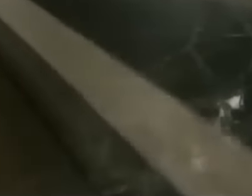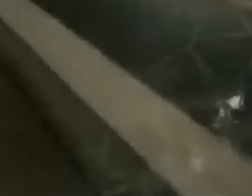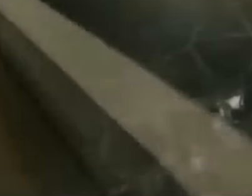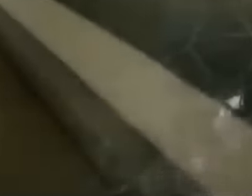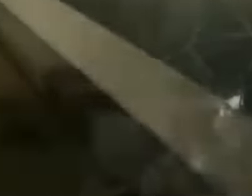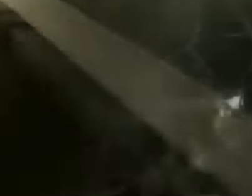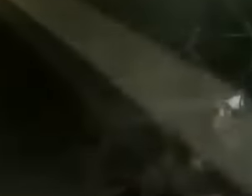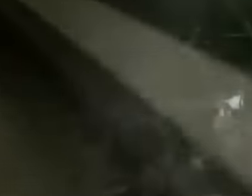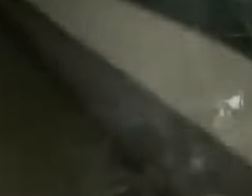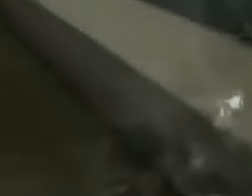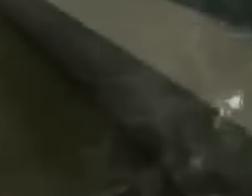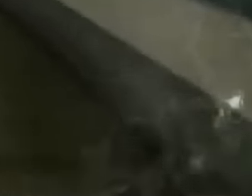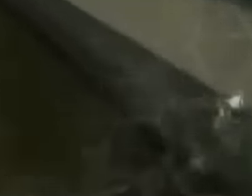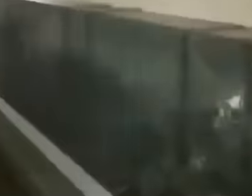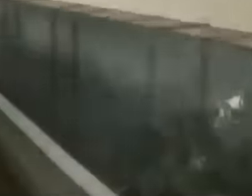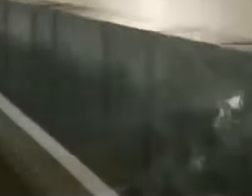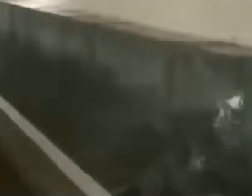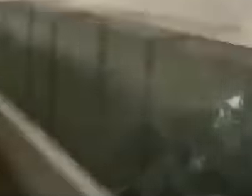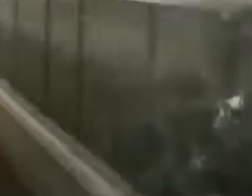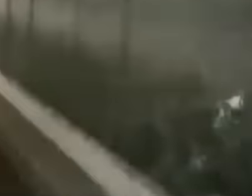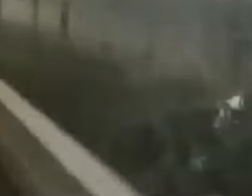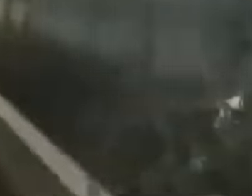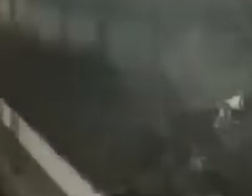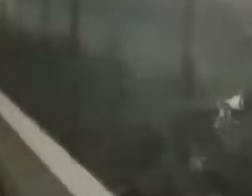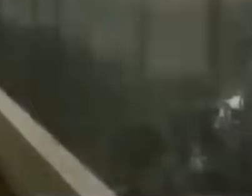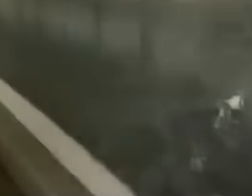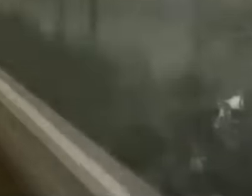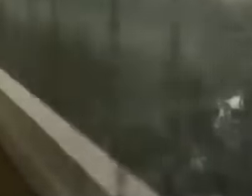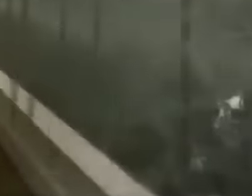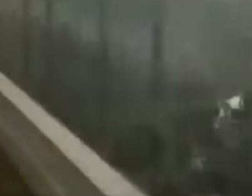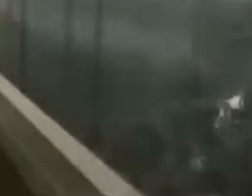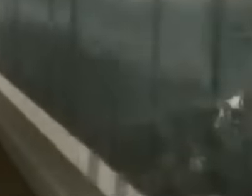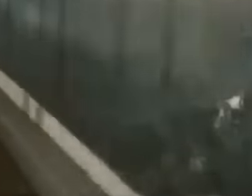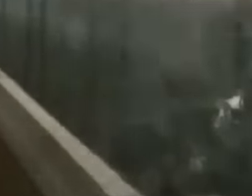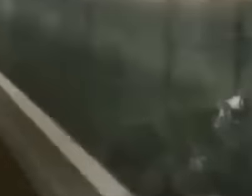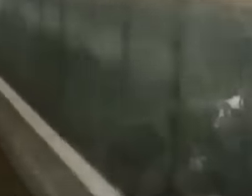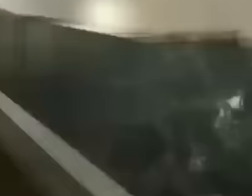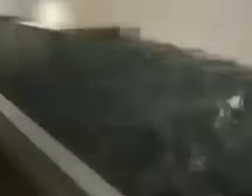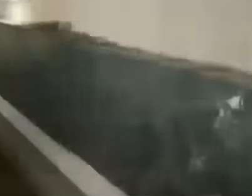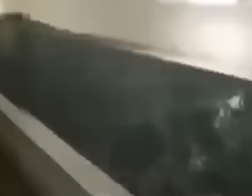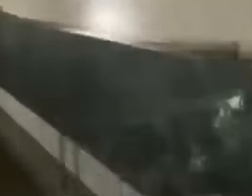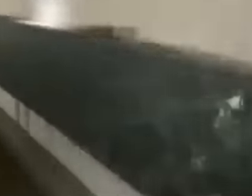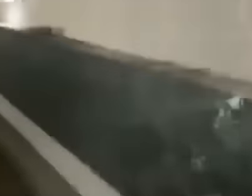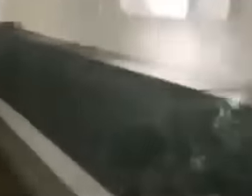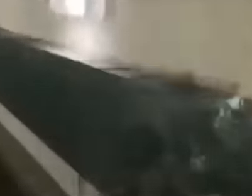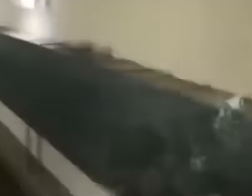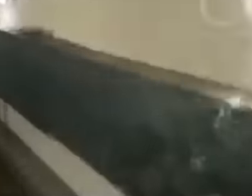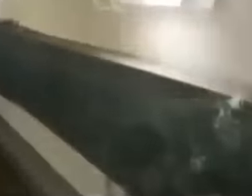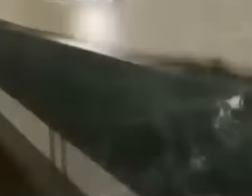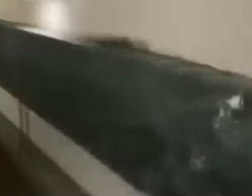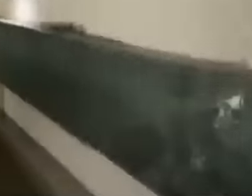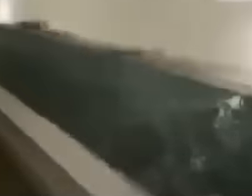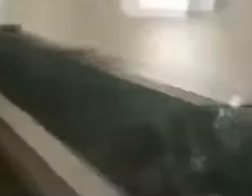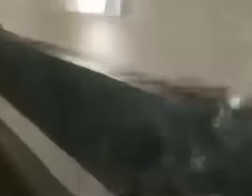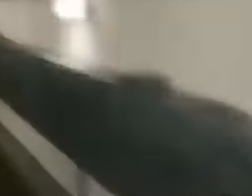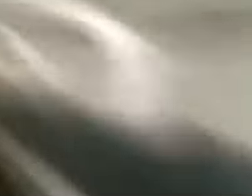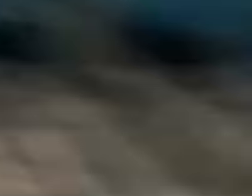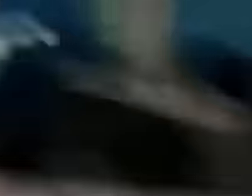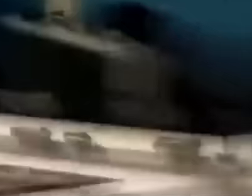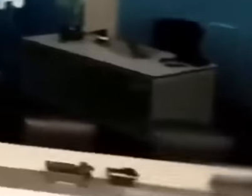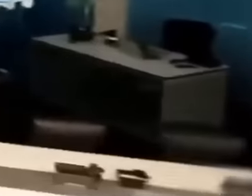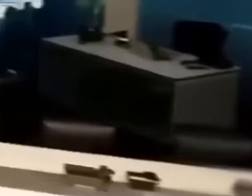tunnel is air-conditioned and illuminated 24 hours a day, a tunnel that not even Chapo Guzmán had.